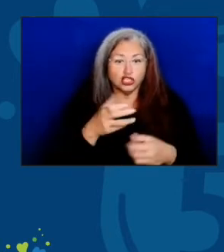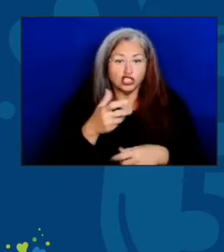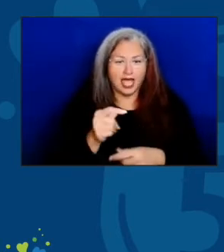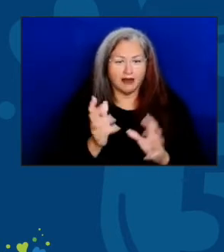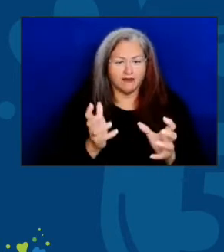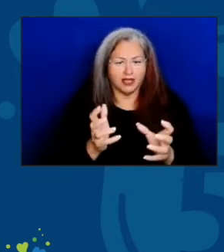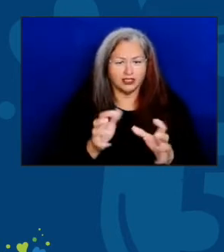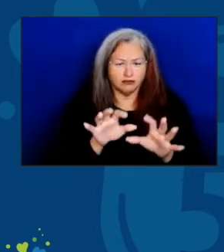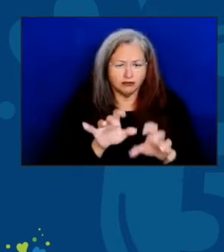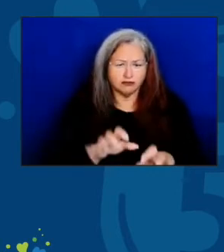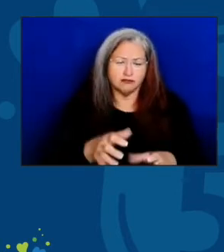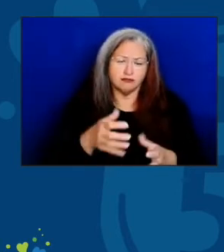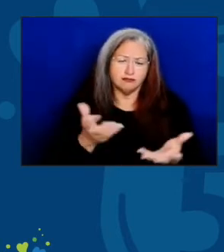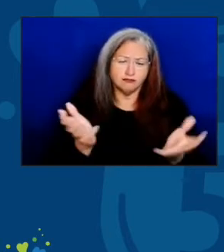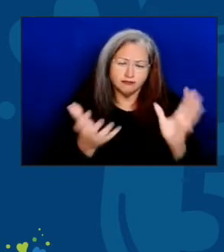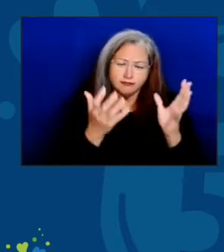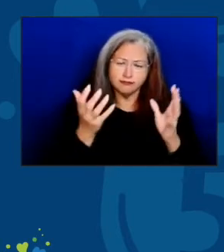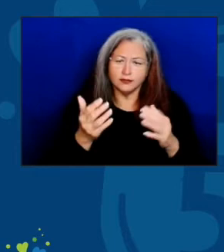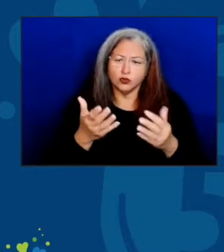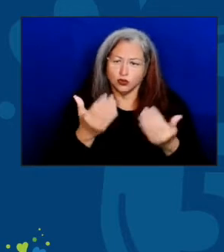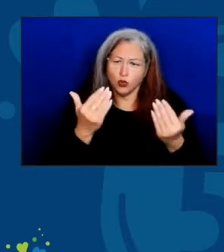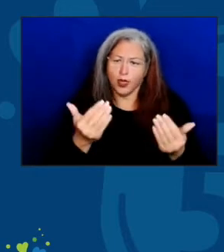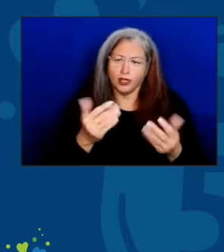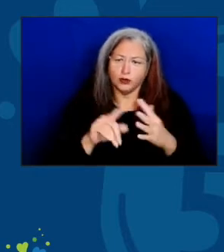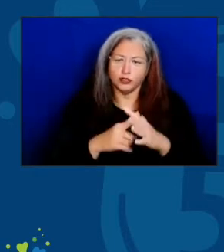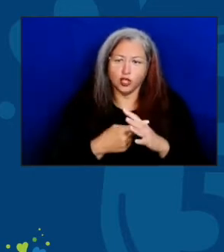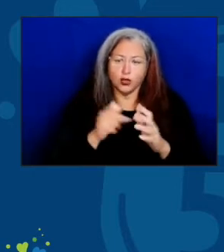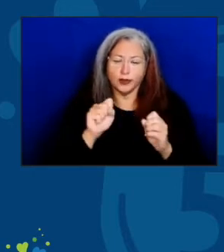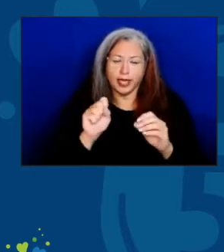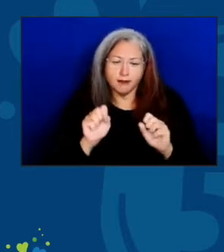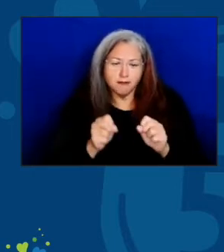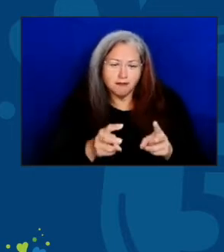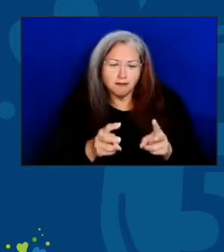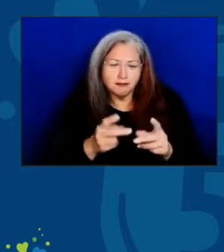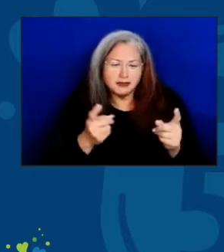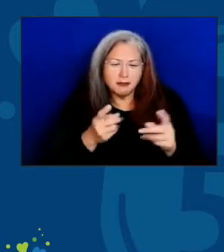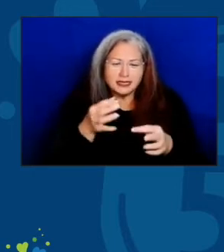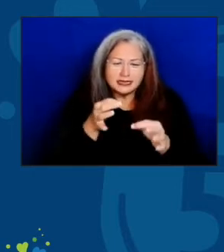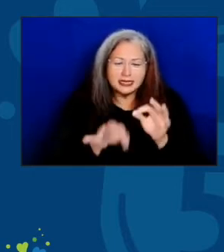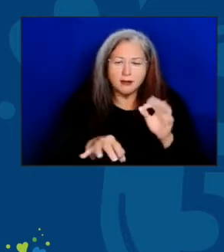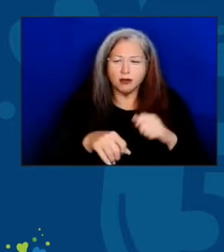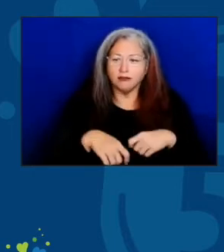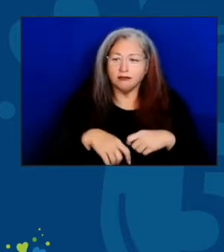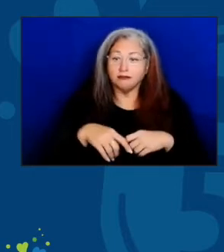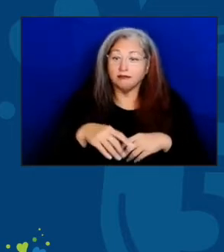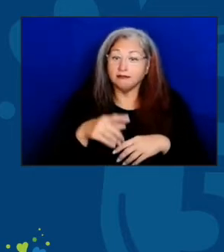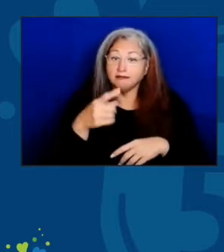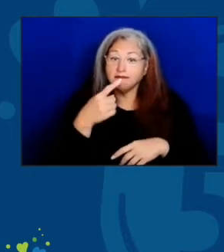So, you should feel free to start by adding something simple, like sharing where you're from.